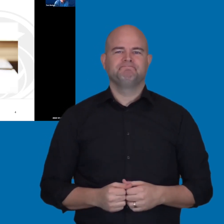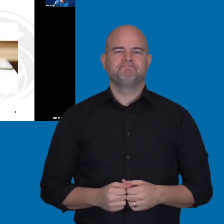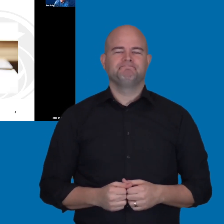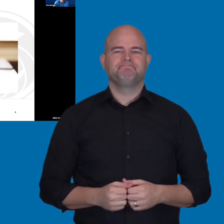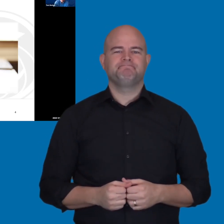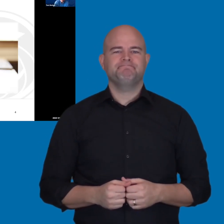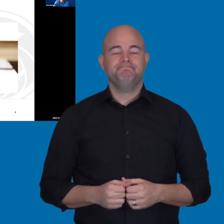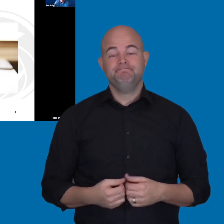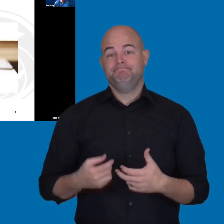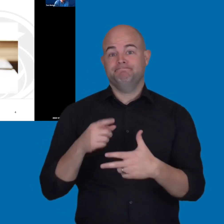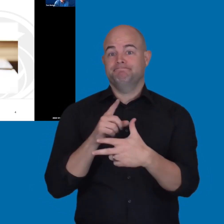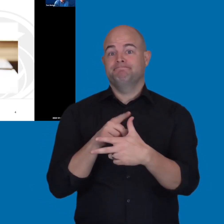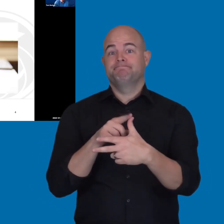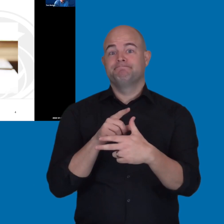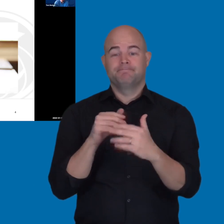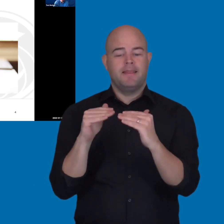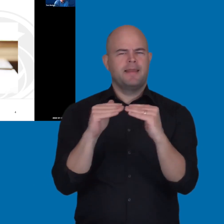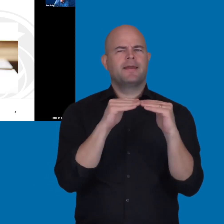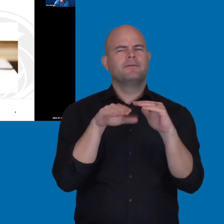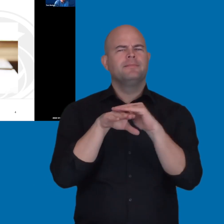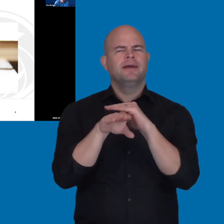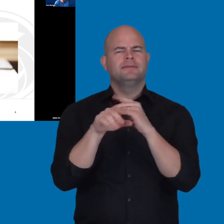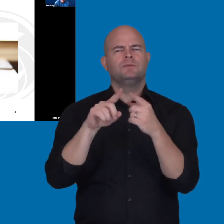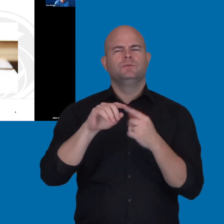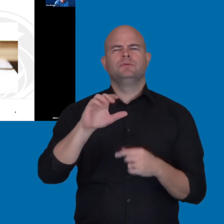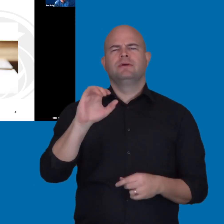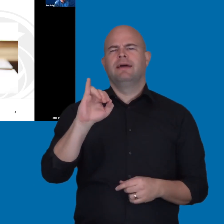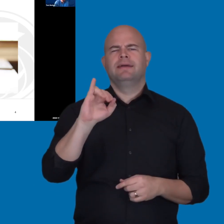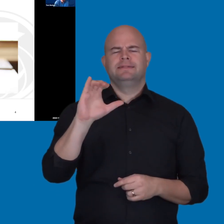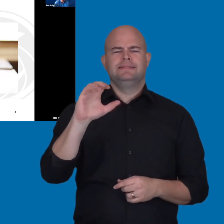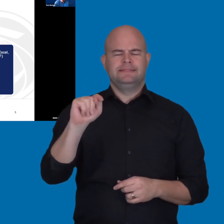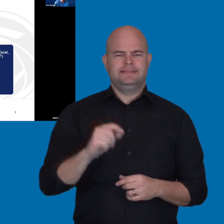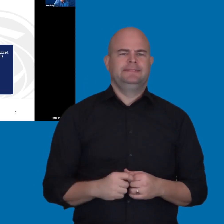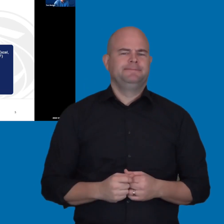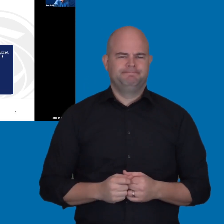So, equitable access to ICT.